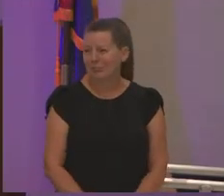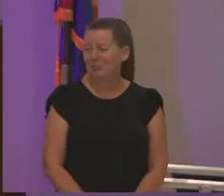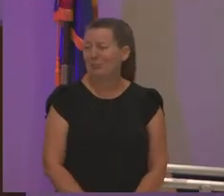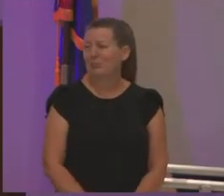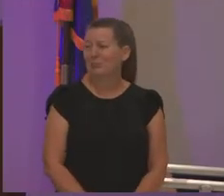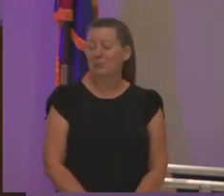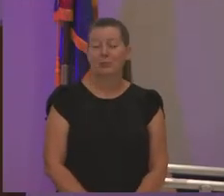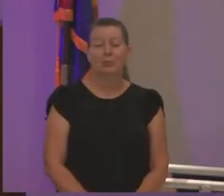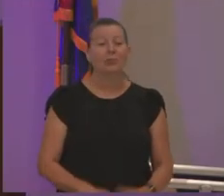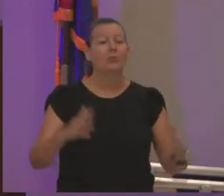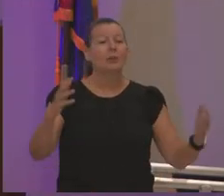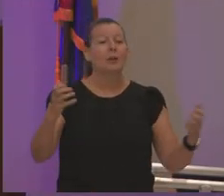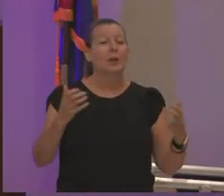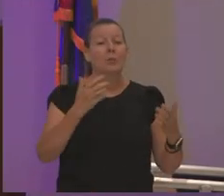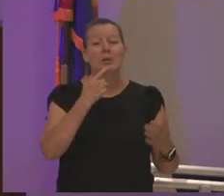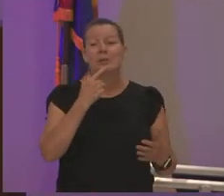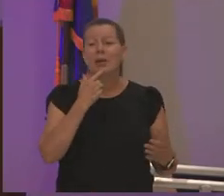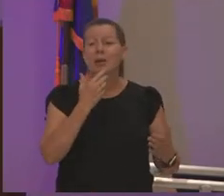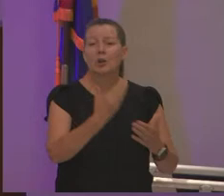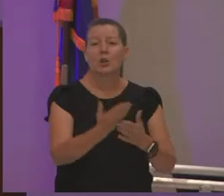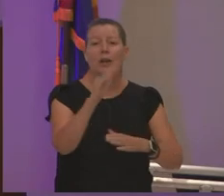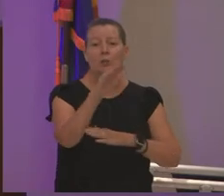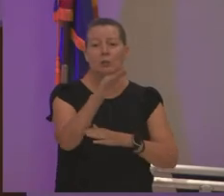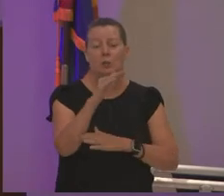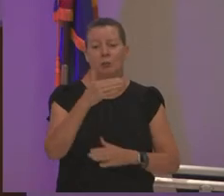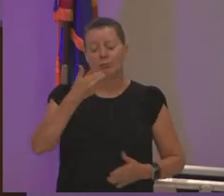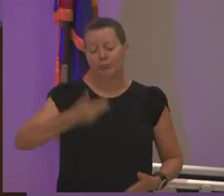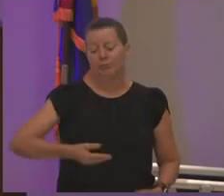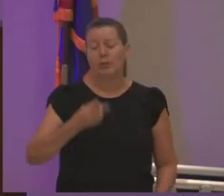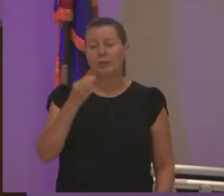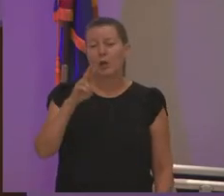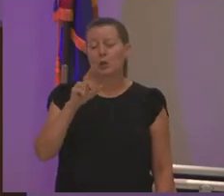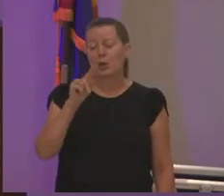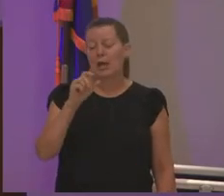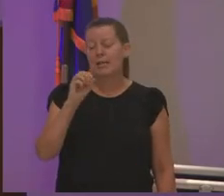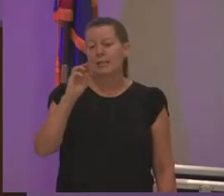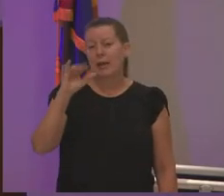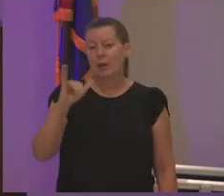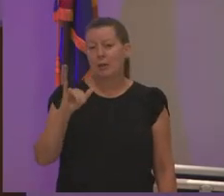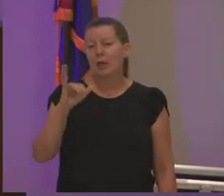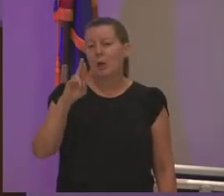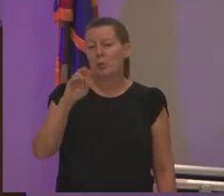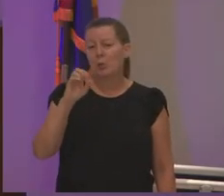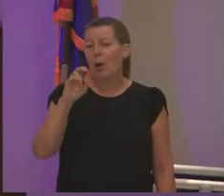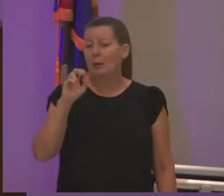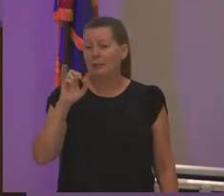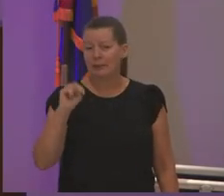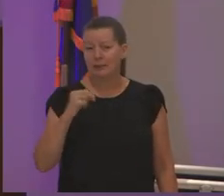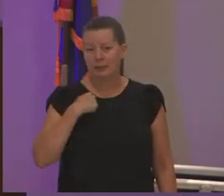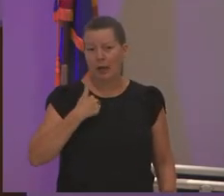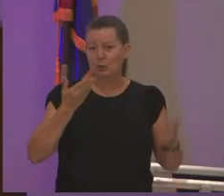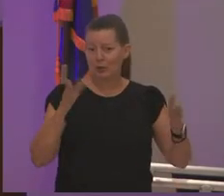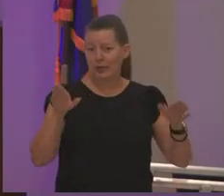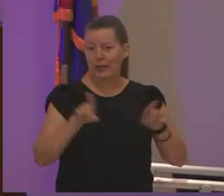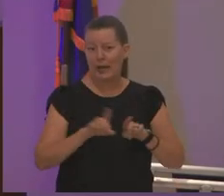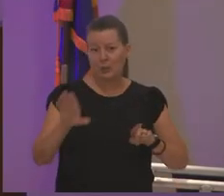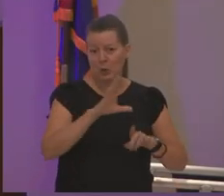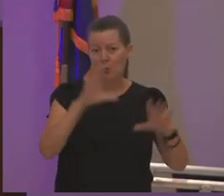well i want to say good afternoon i am dr tammy robinson and i'm serving now as your president of mesa community college